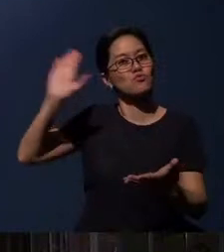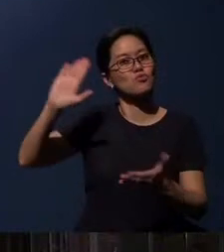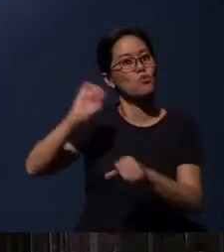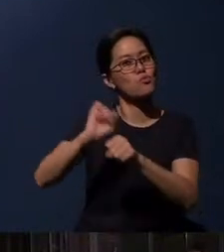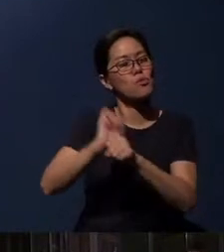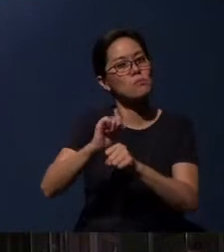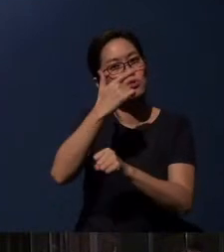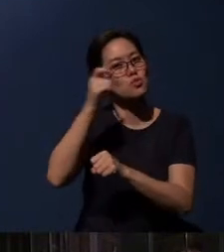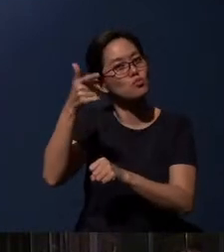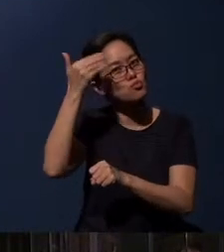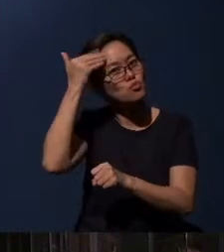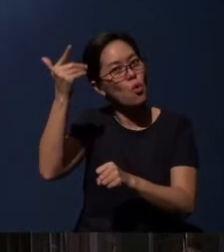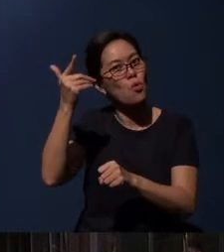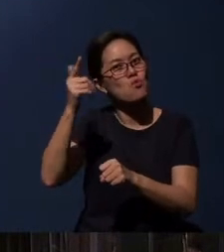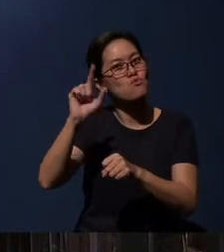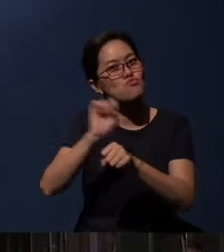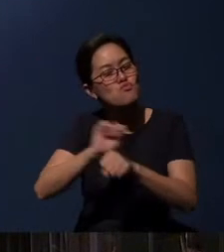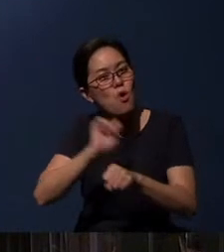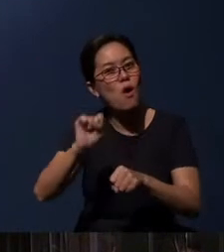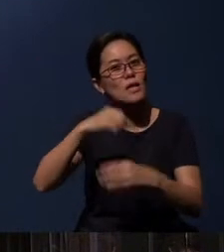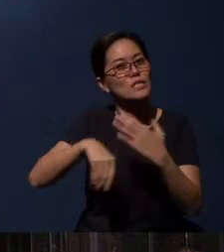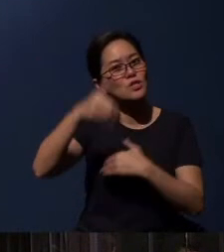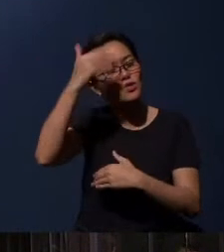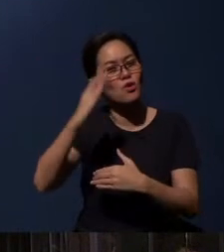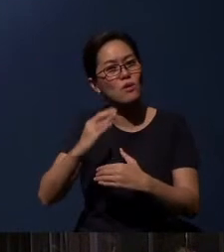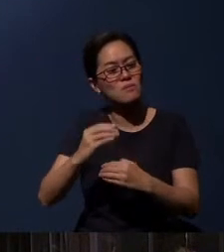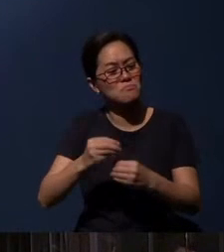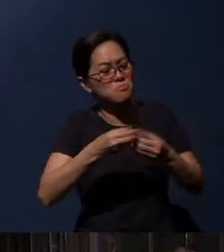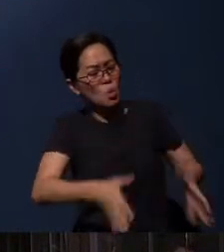because you know that your labor in the Lord is not in vain.